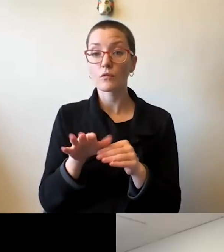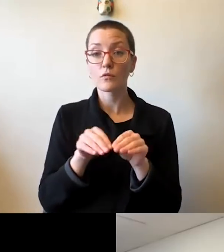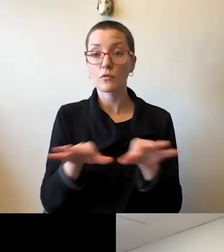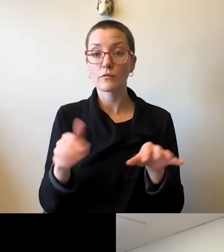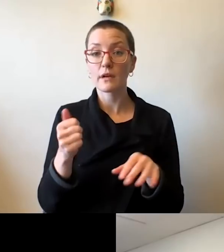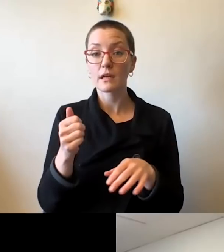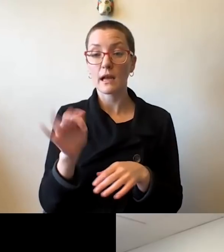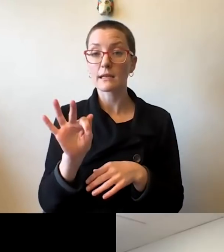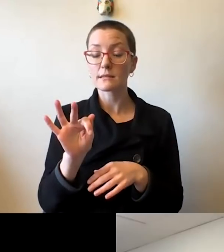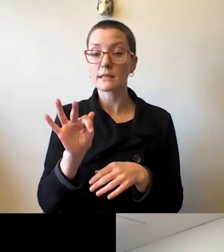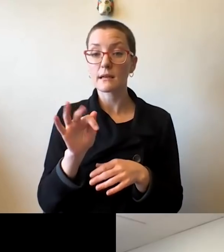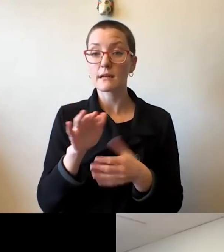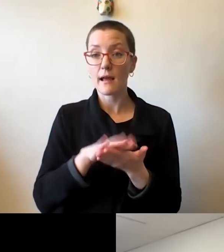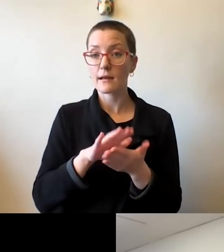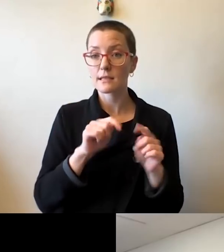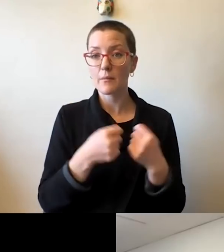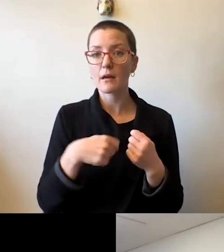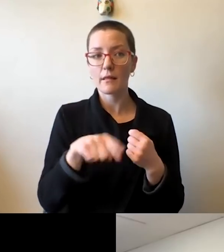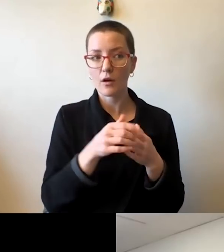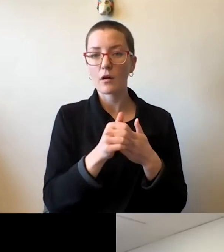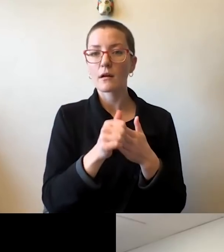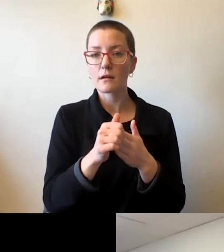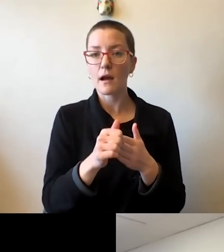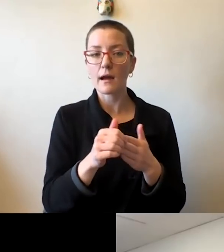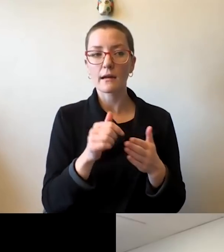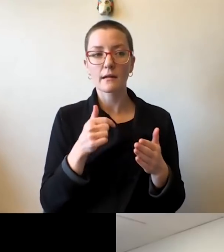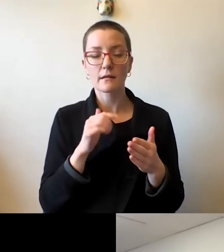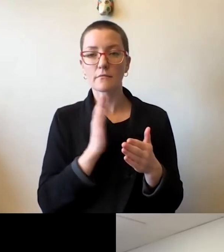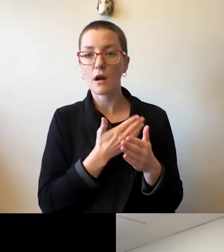which is guiding us in many of the considerations of what to do with our academics this year,